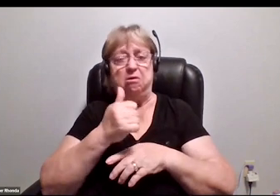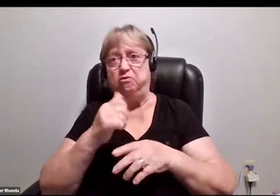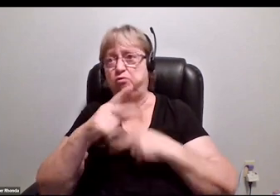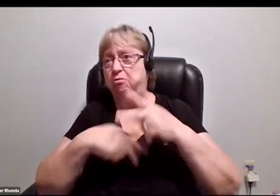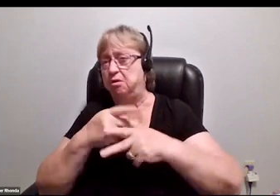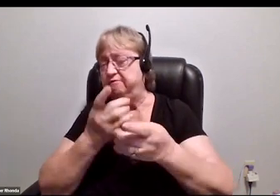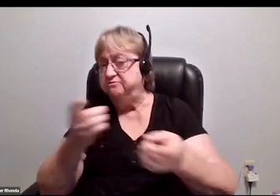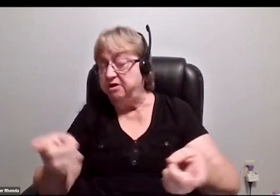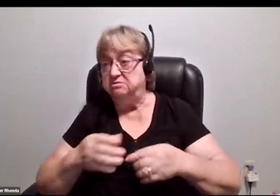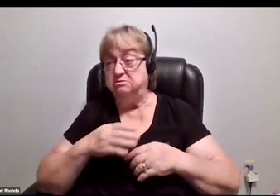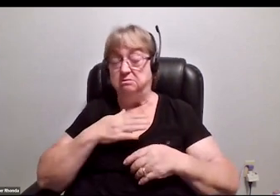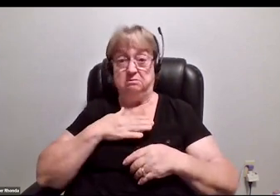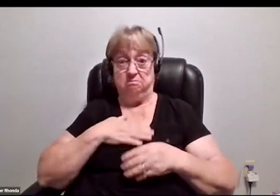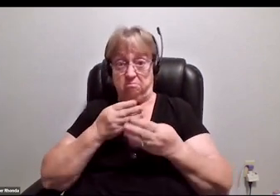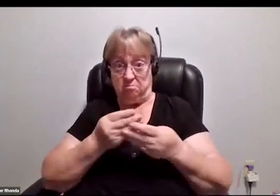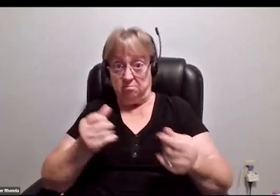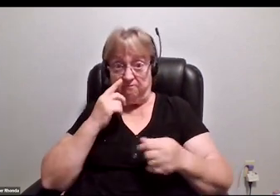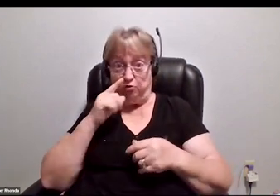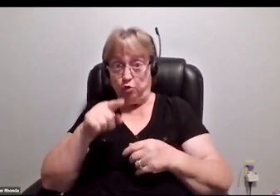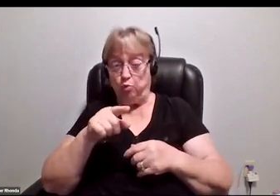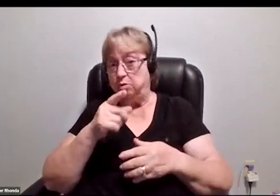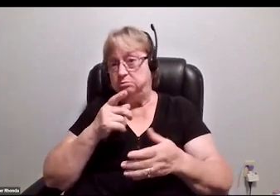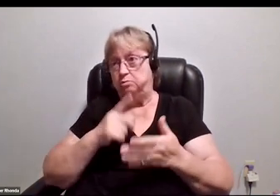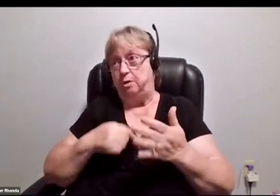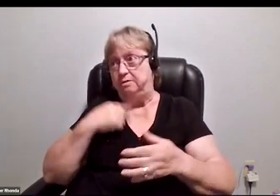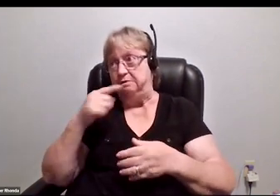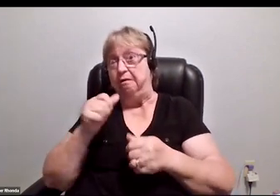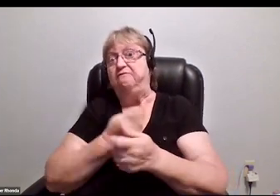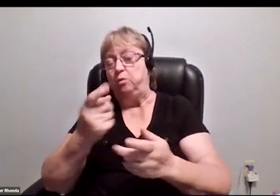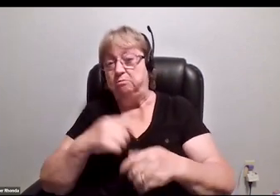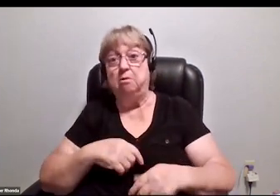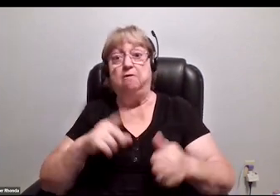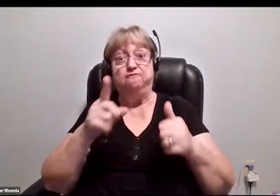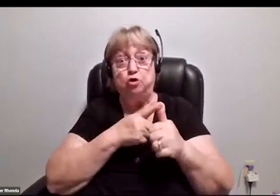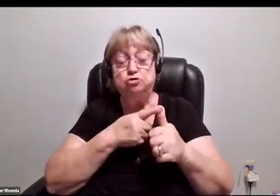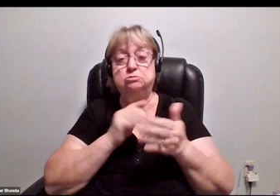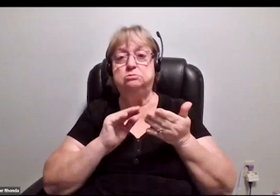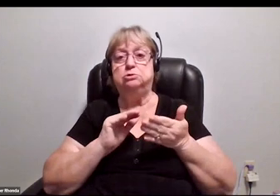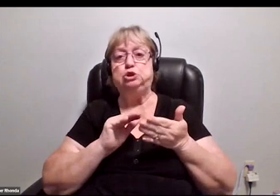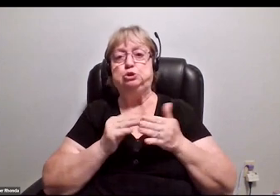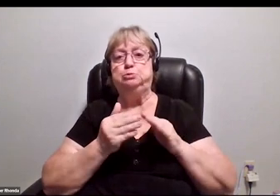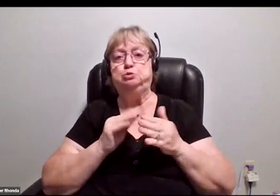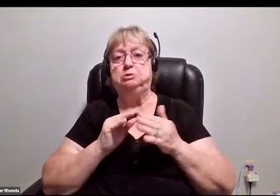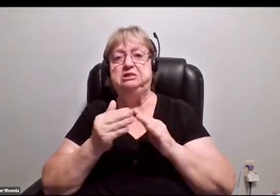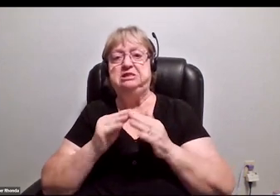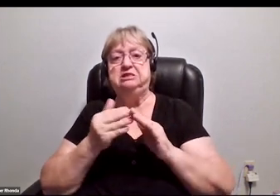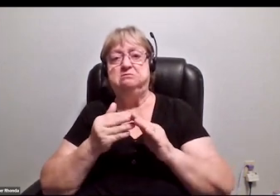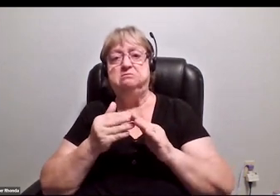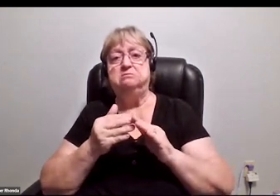My solution for you, which is what I tell to everybody, is, A, community. Find your people,